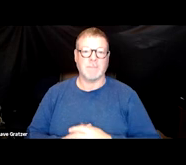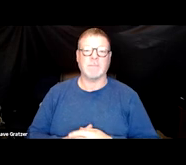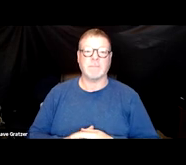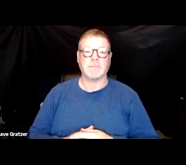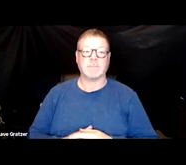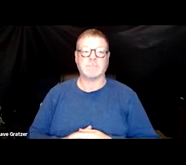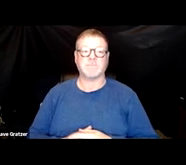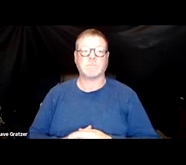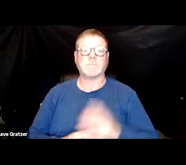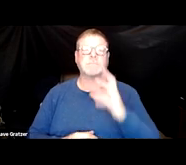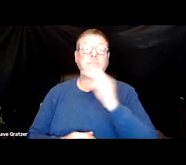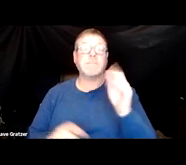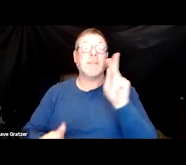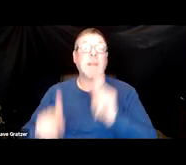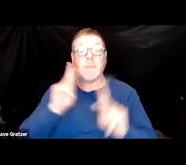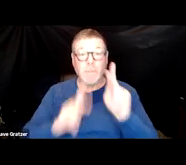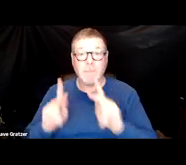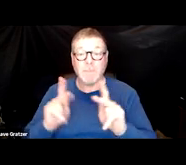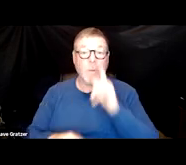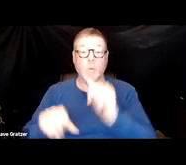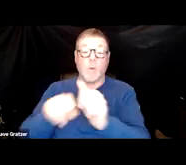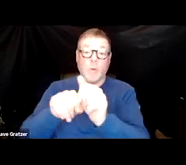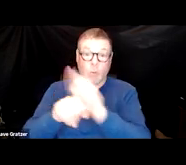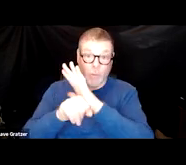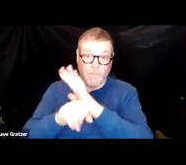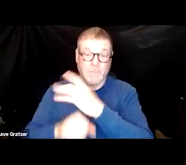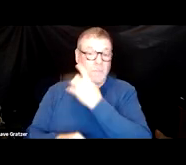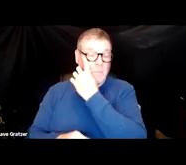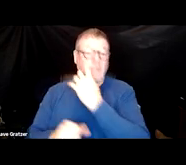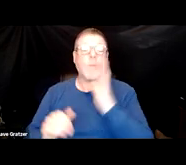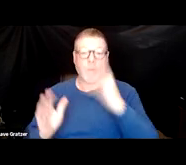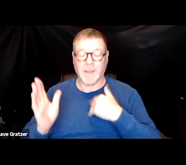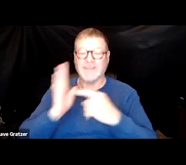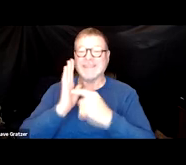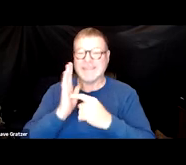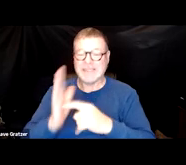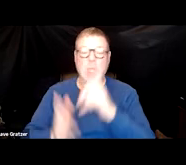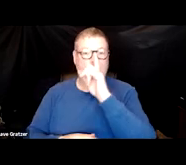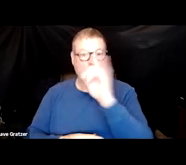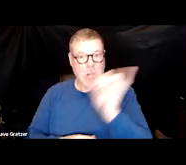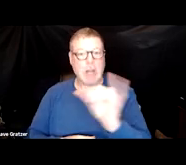and people that have COVID will often have symptoms suggestive of dysautonomia.